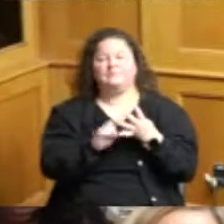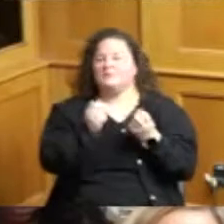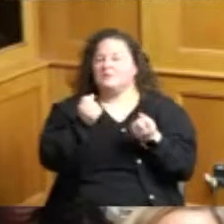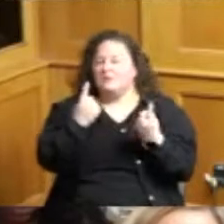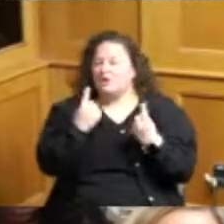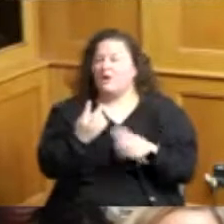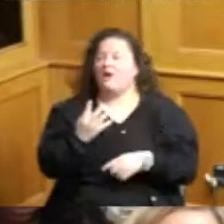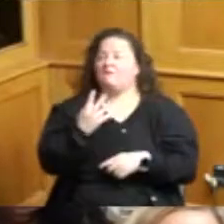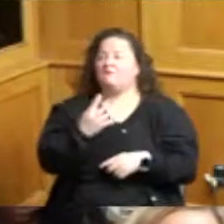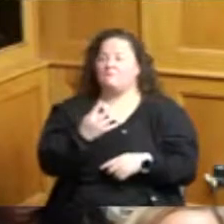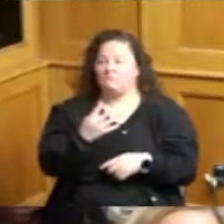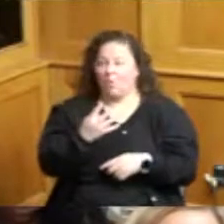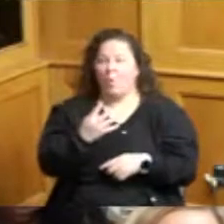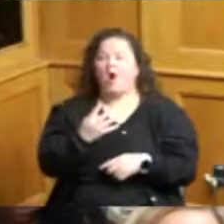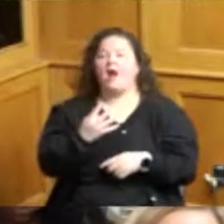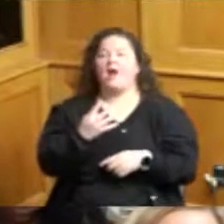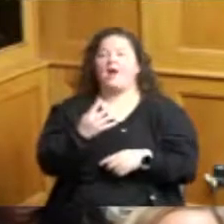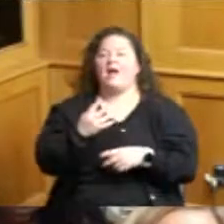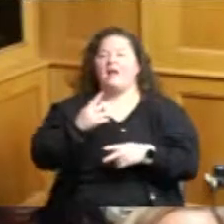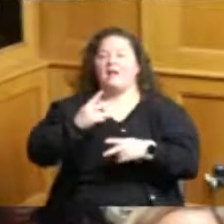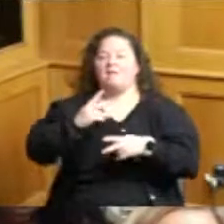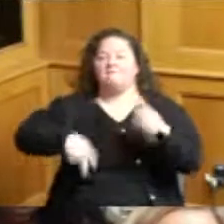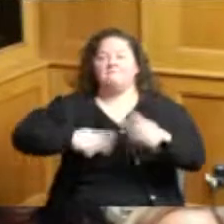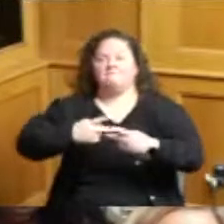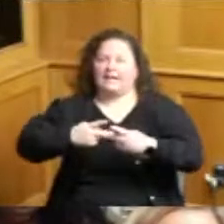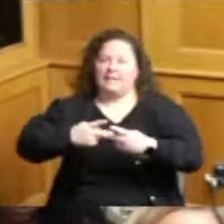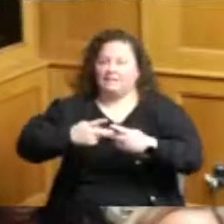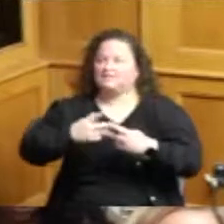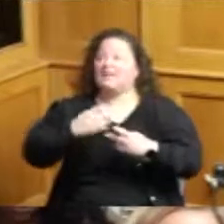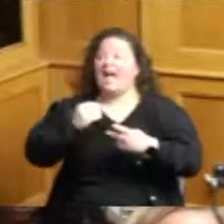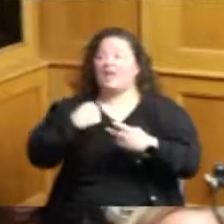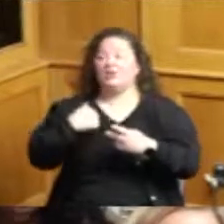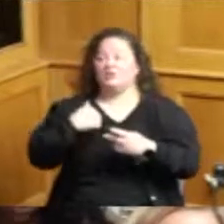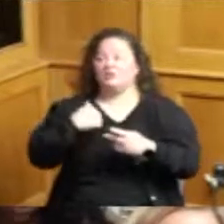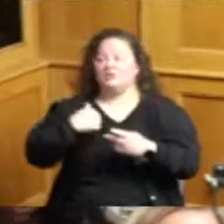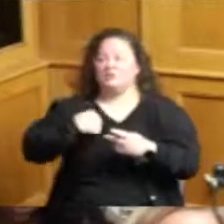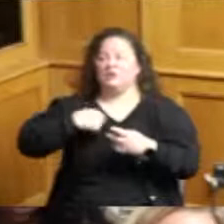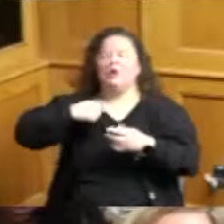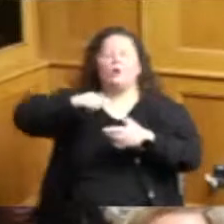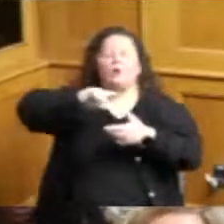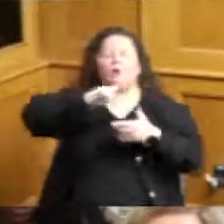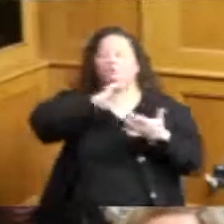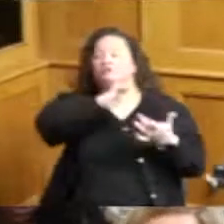management obviously we have tornadoes and floods here we as building inspectors are responsible to